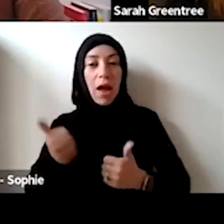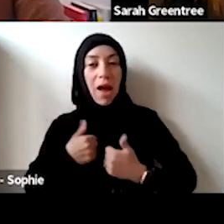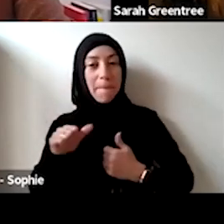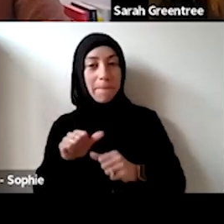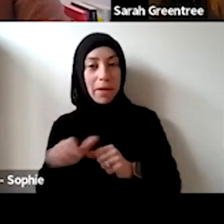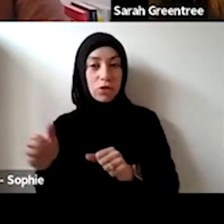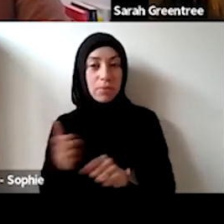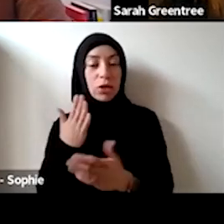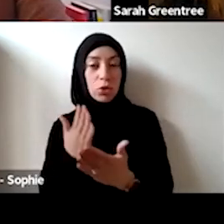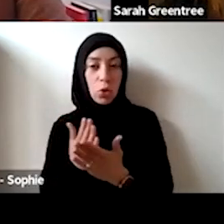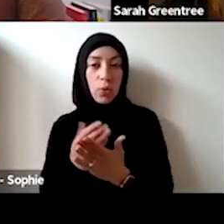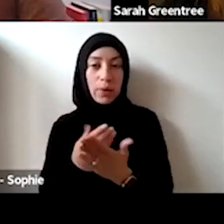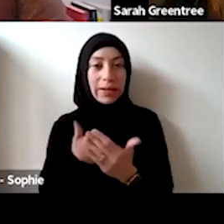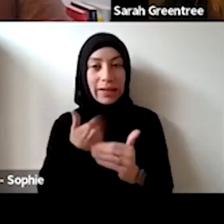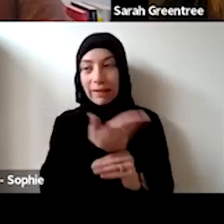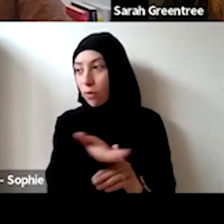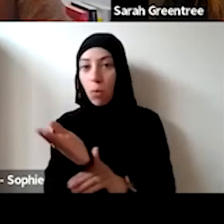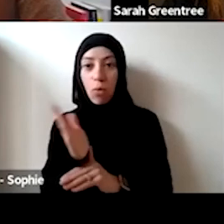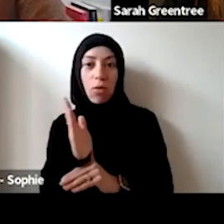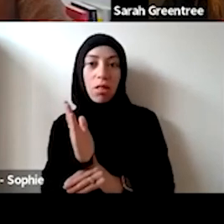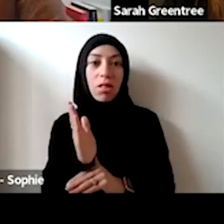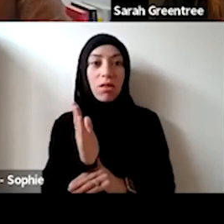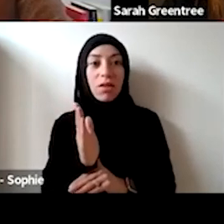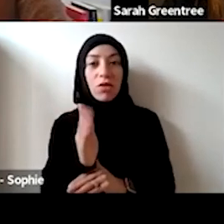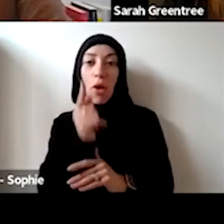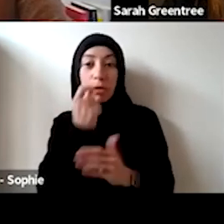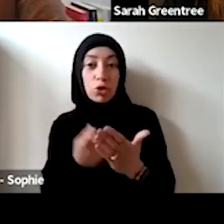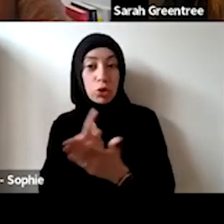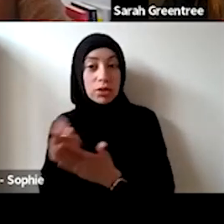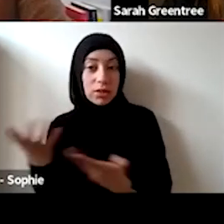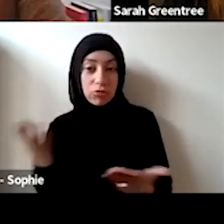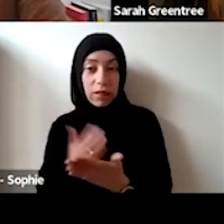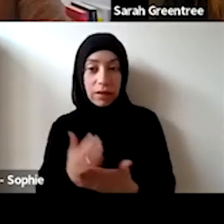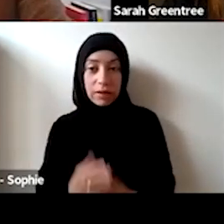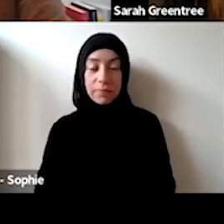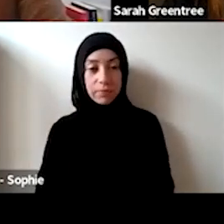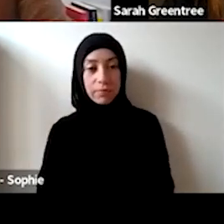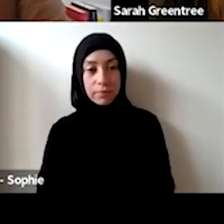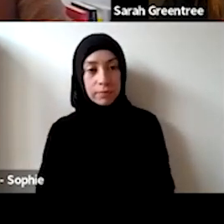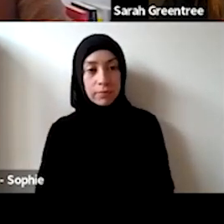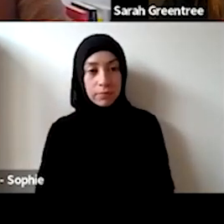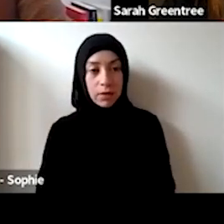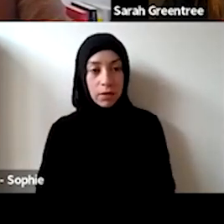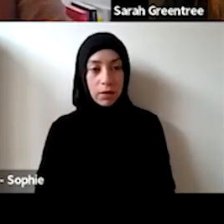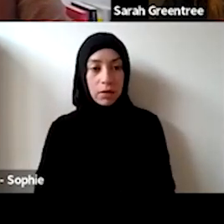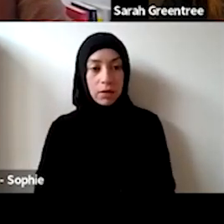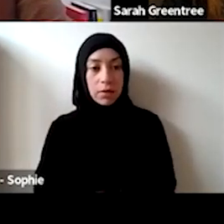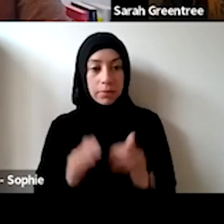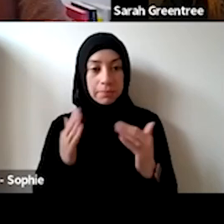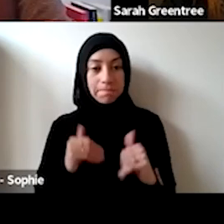of try and find that mix across across the country Saint Martin's has asked us a question. country. Mix.